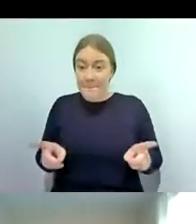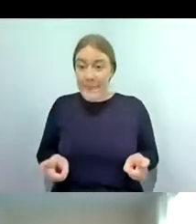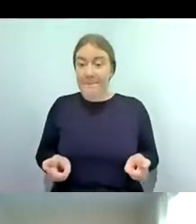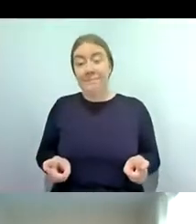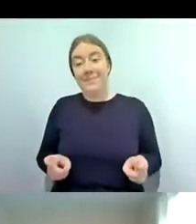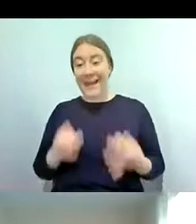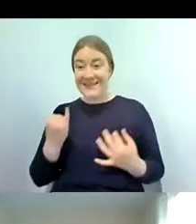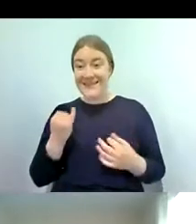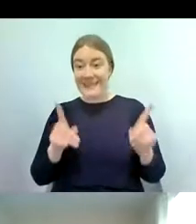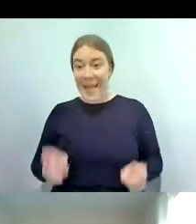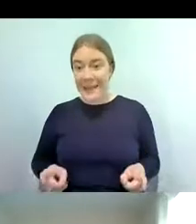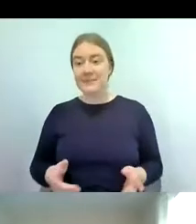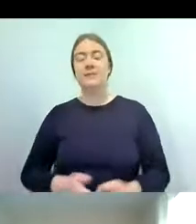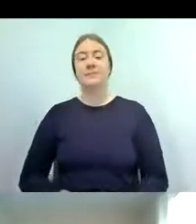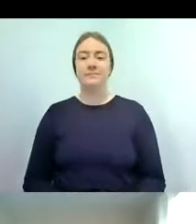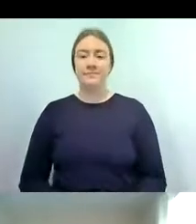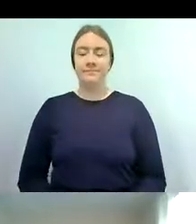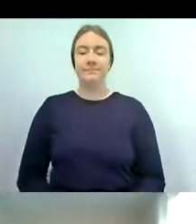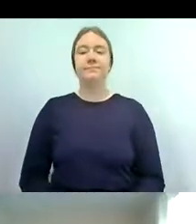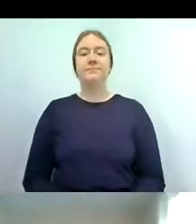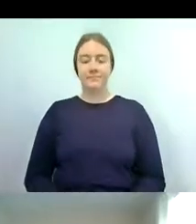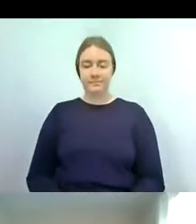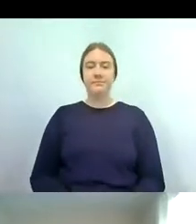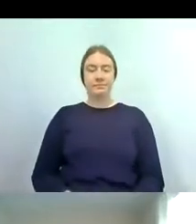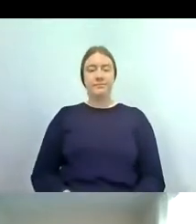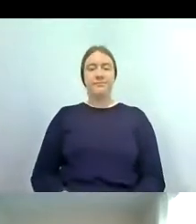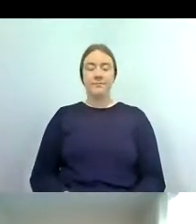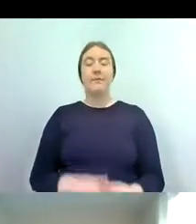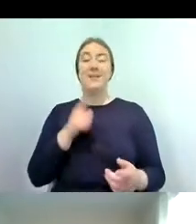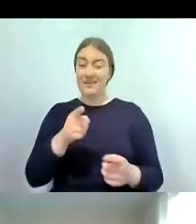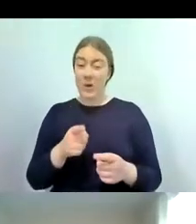as a nymph stage of a flying insect you can see that it has